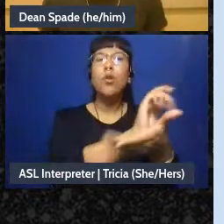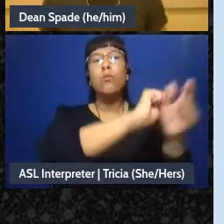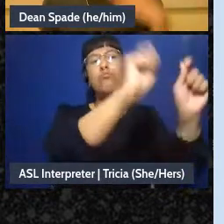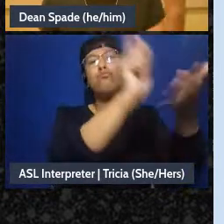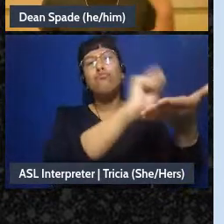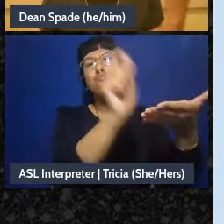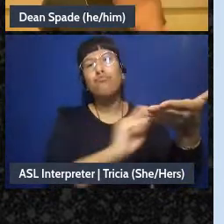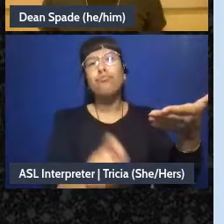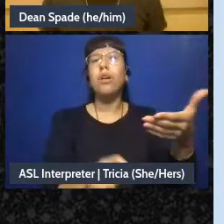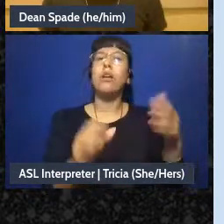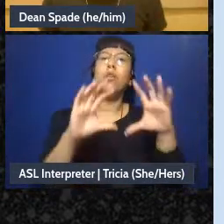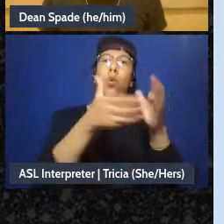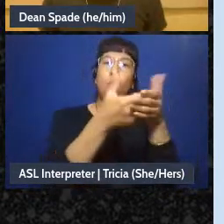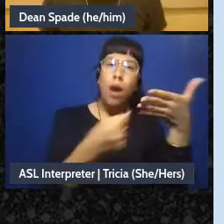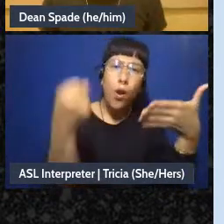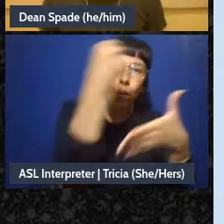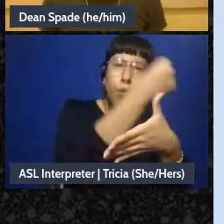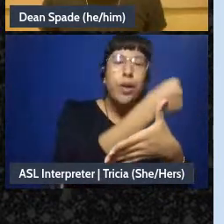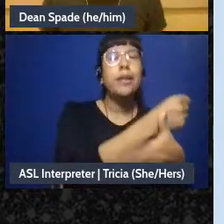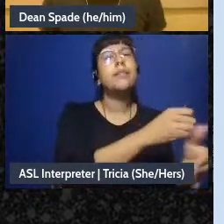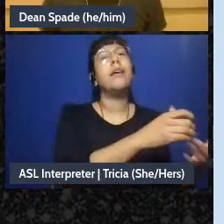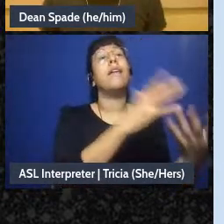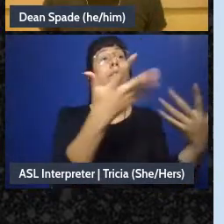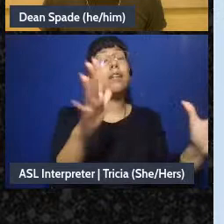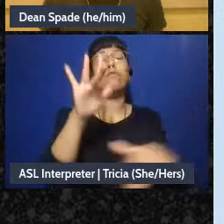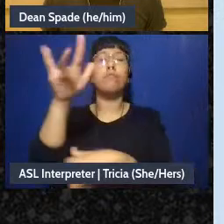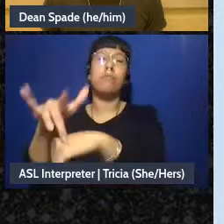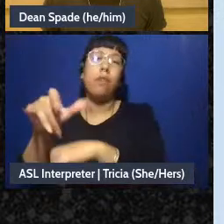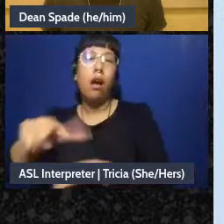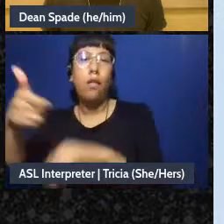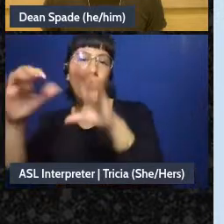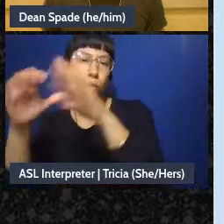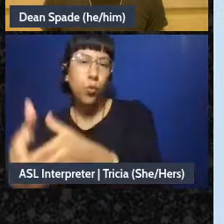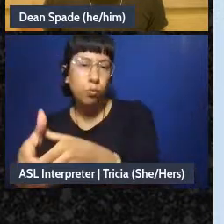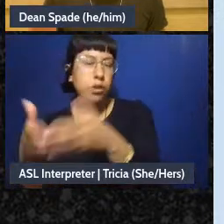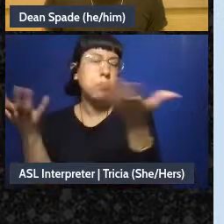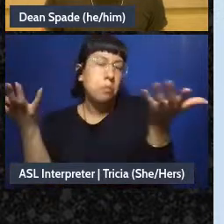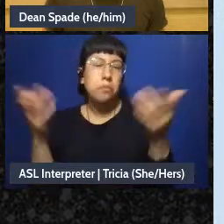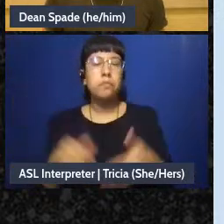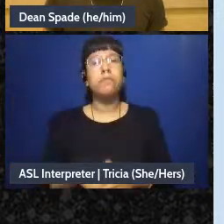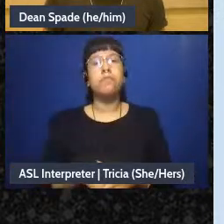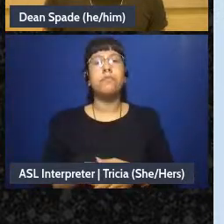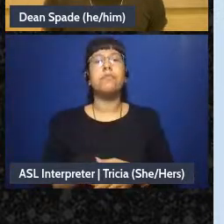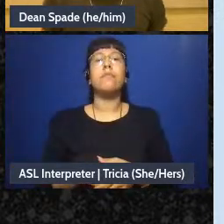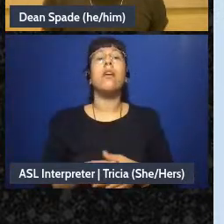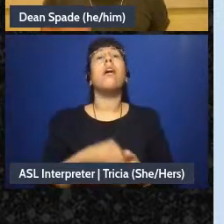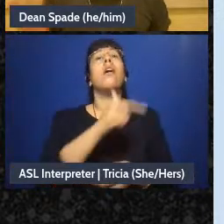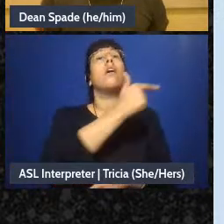that you're thinking through these big questions together in small groups go-rounds. Small groups